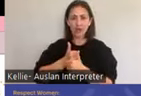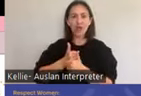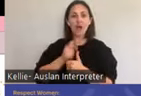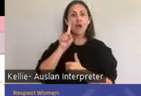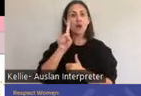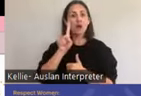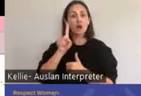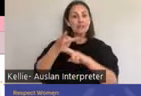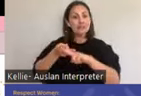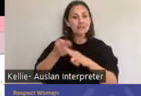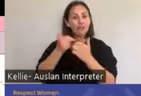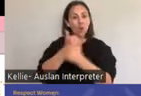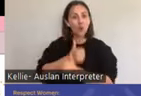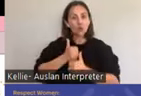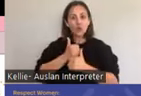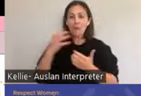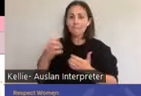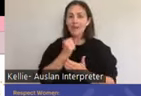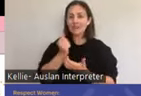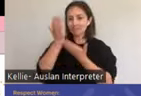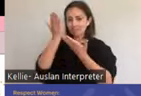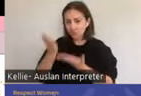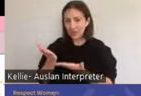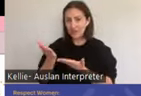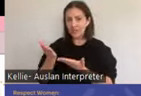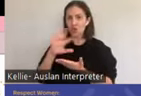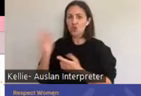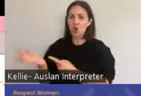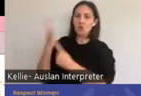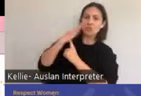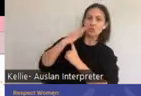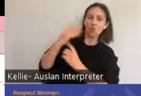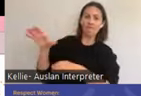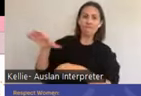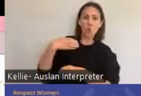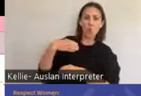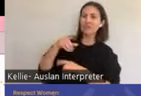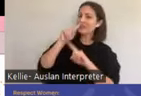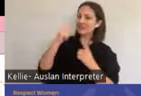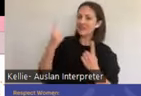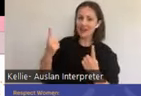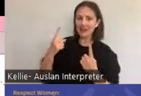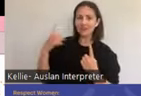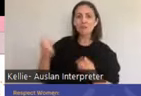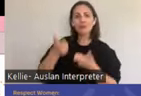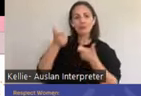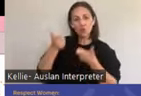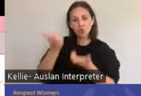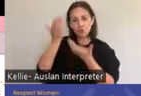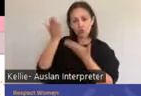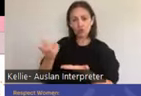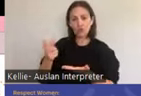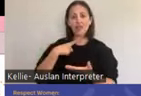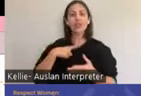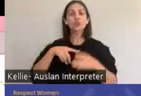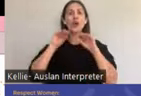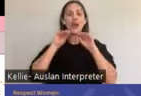It also includes access to evidence-based information and safe and accessible health services that are provided free from stigma and discrimination.